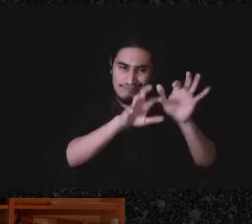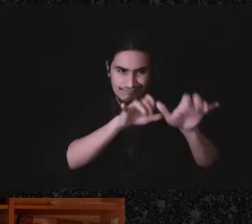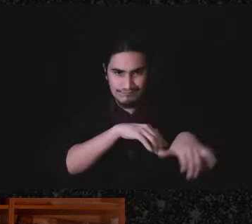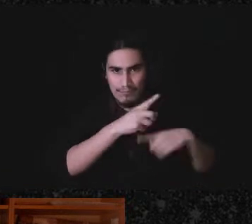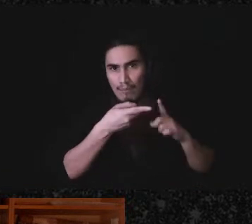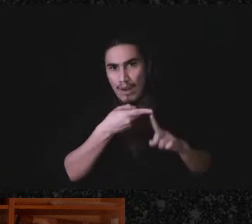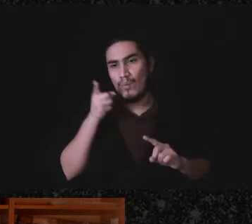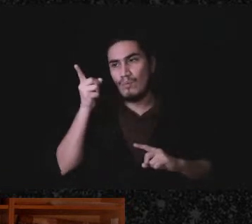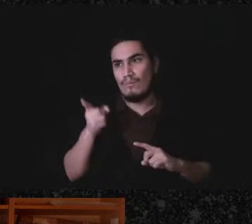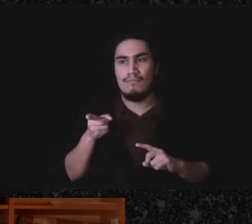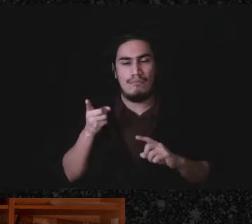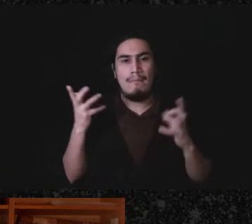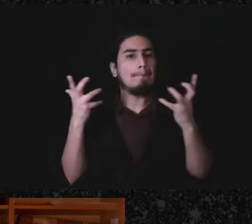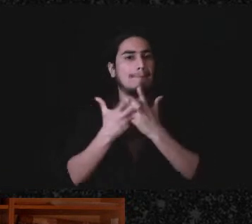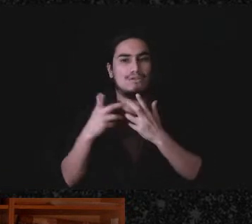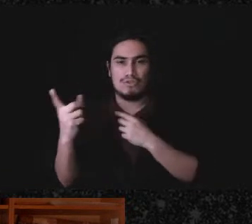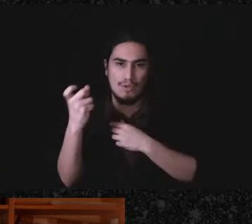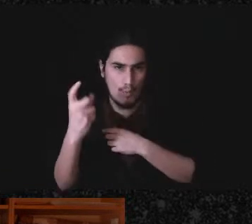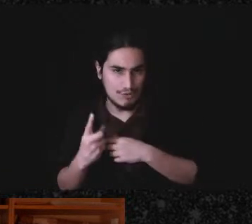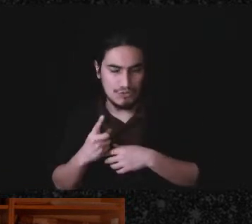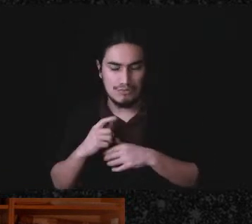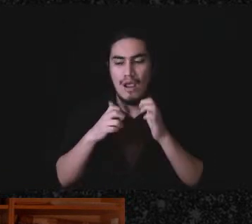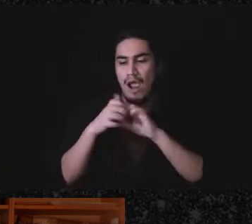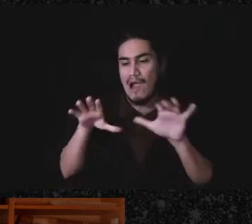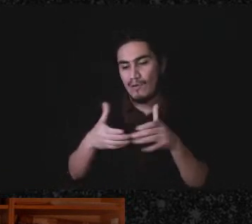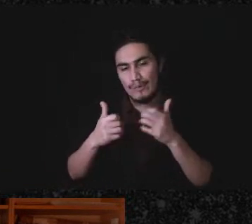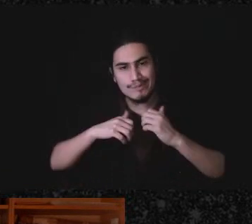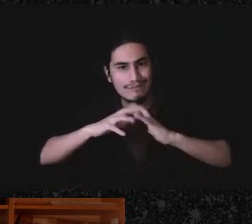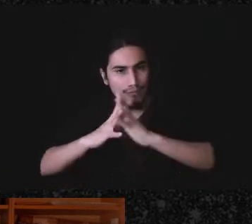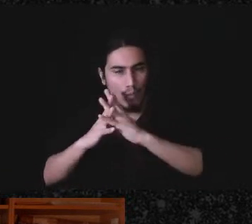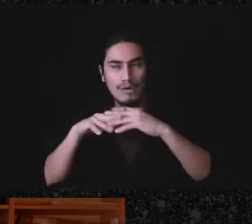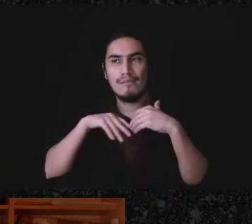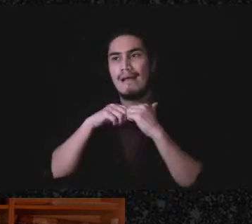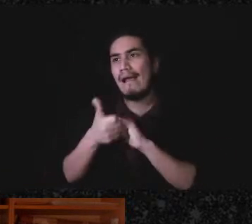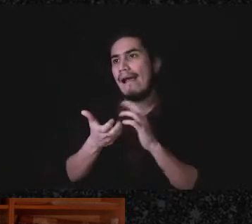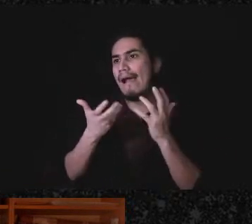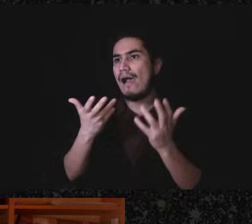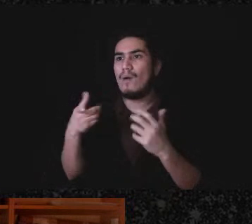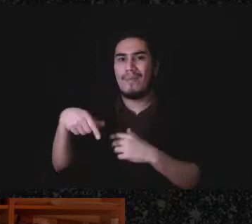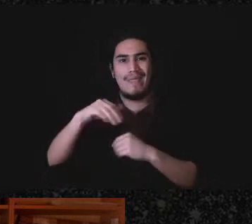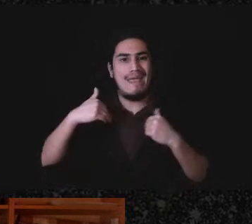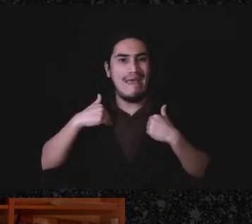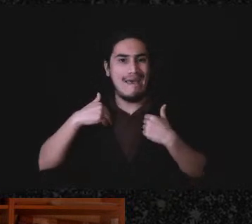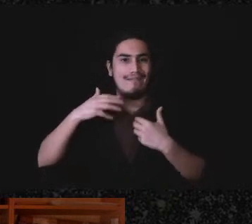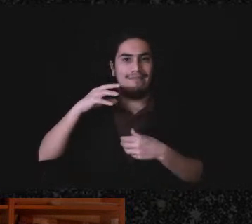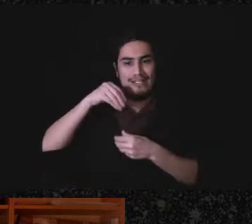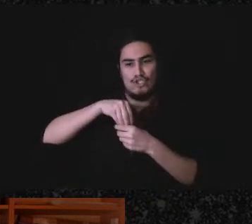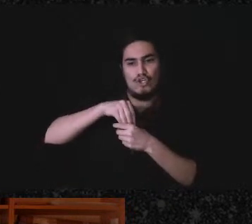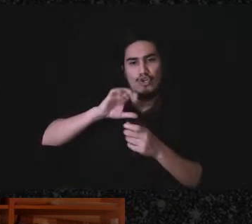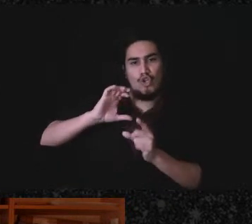these questions, like how groups form, internal culture that is